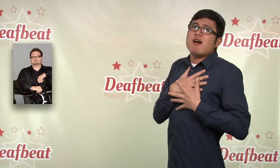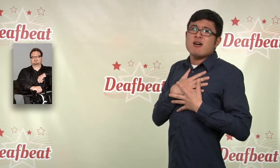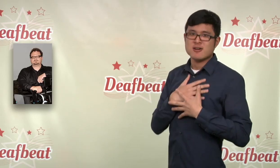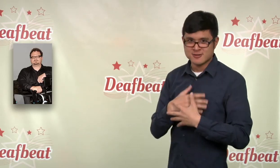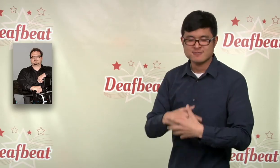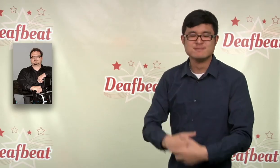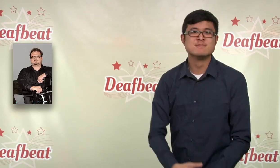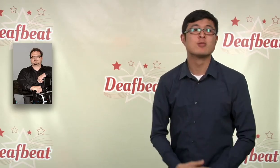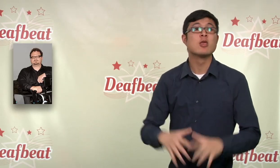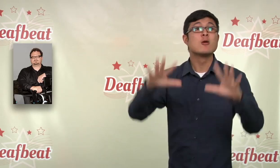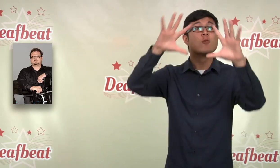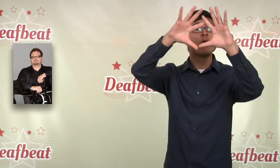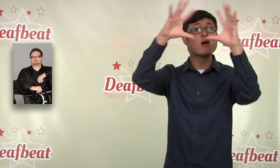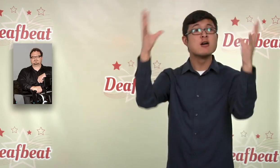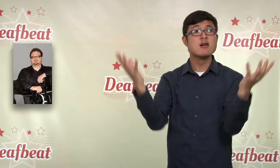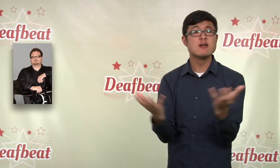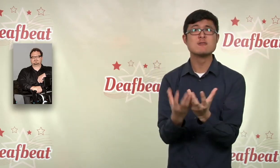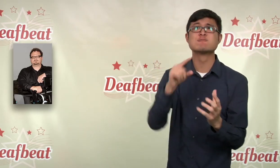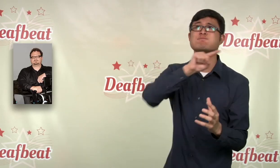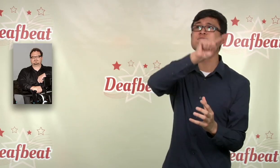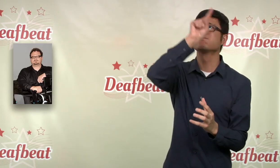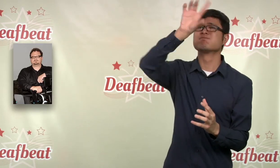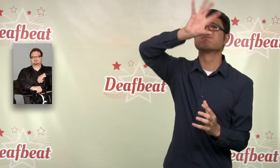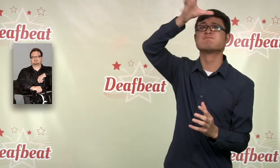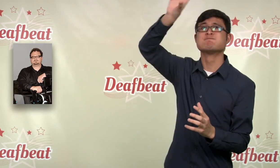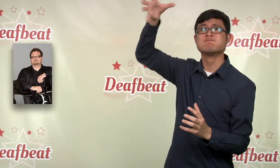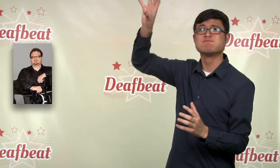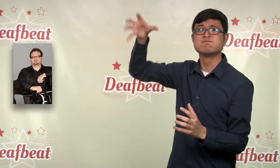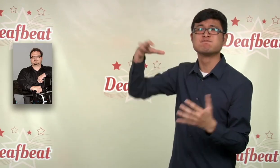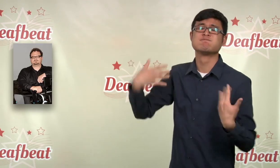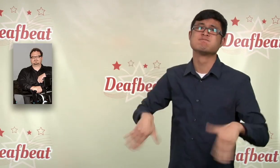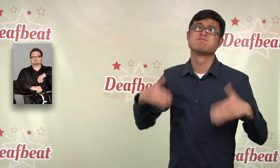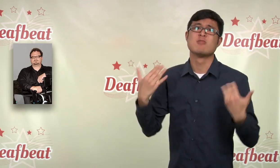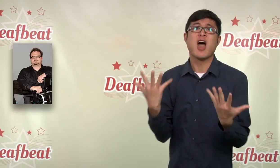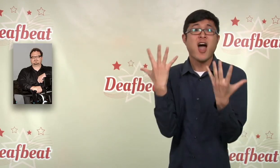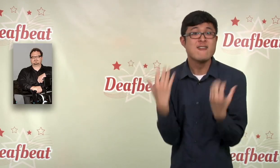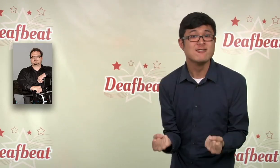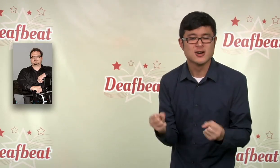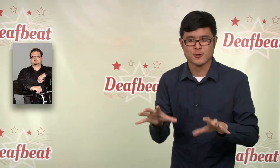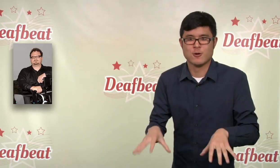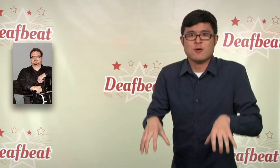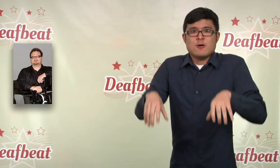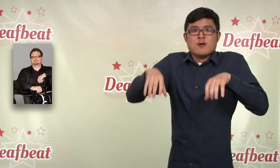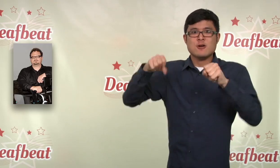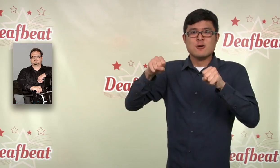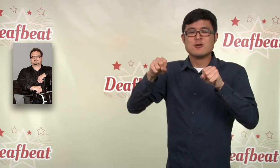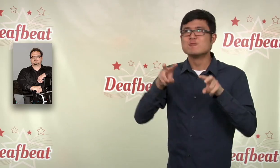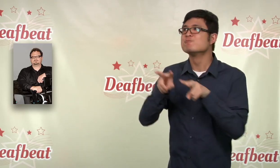other countries can host events to show films